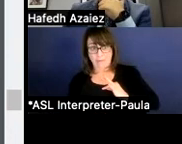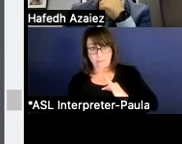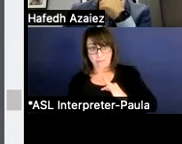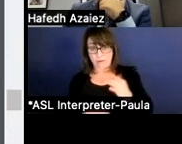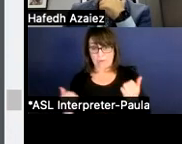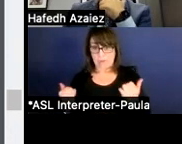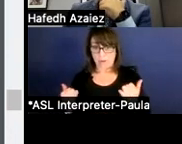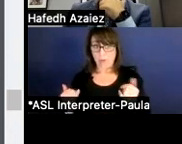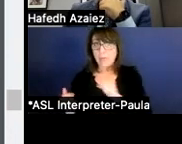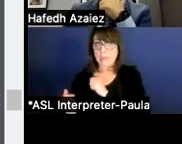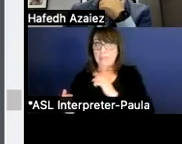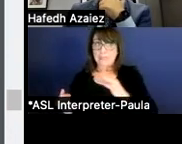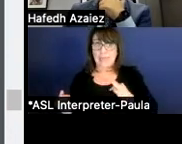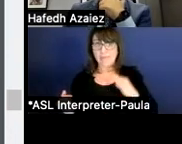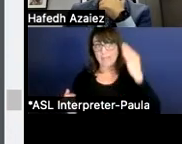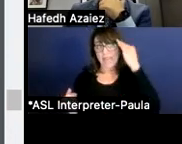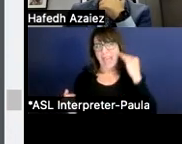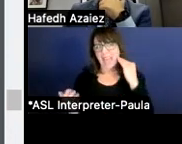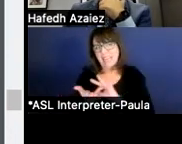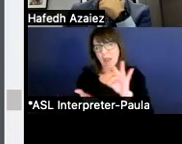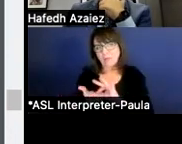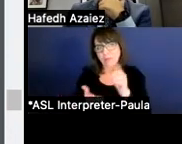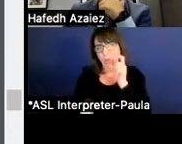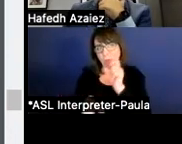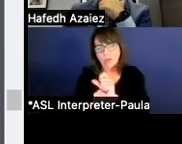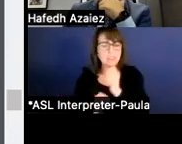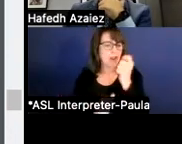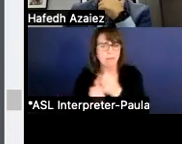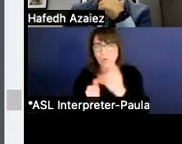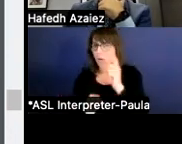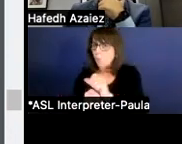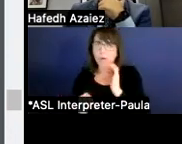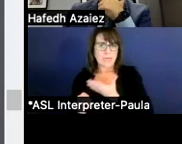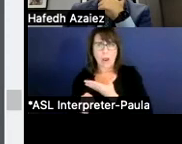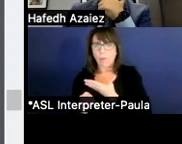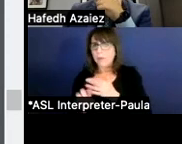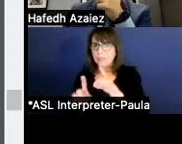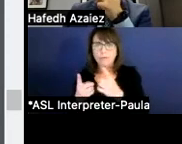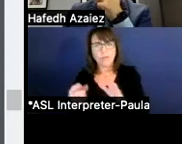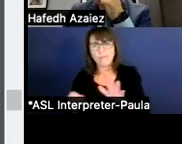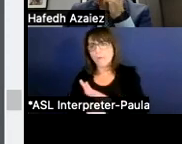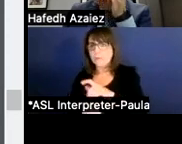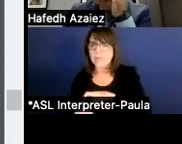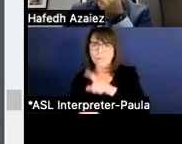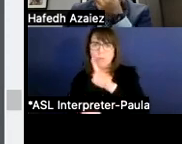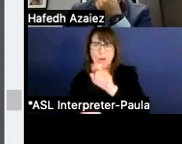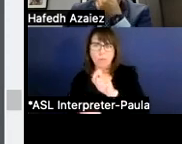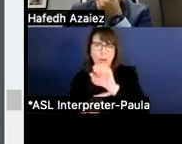Staff is headcount of individuals. Of course, not everybody who works in our district is a full-time 1.0, what we call a full-time equivalent.